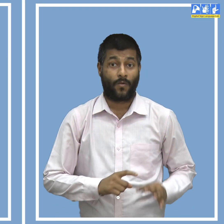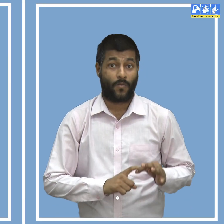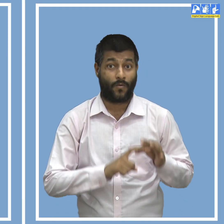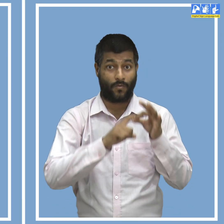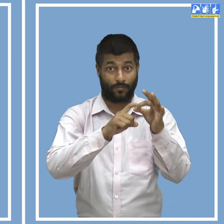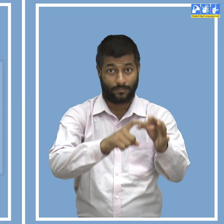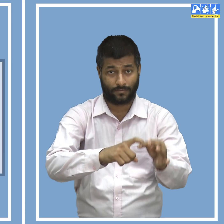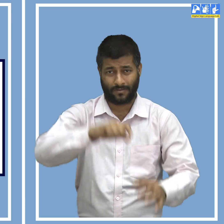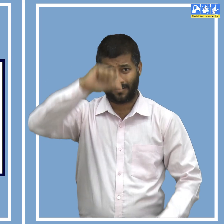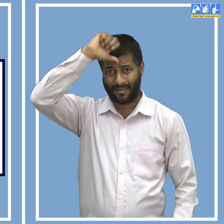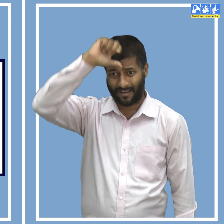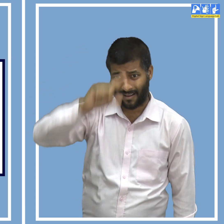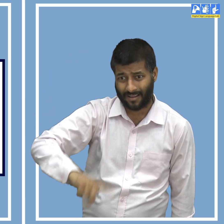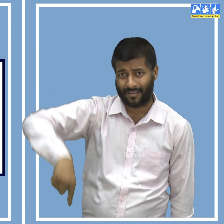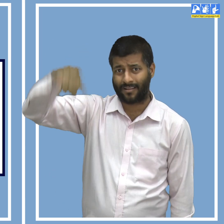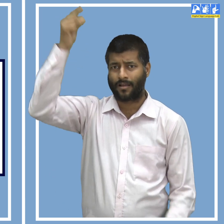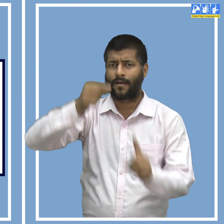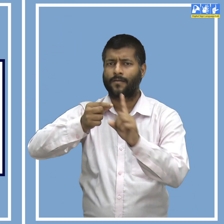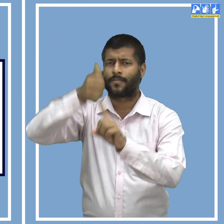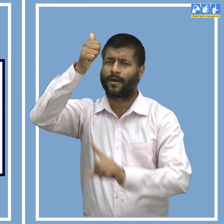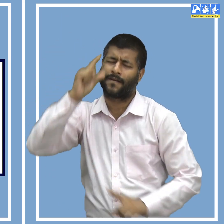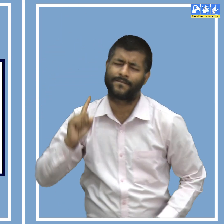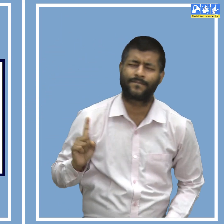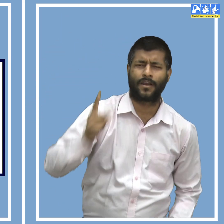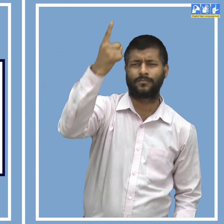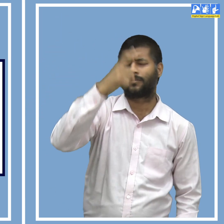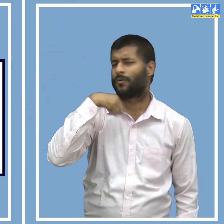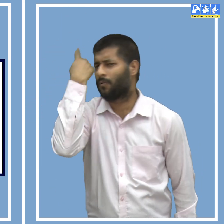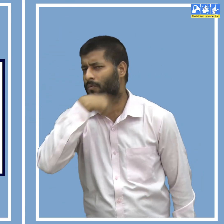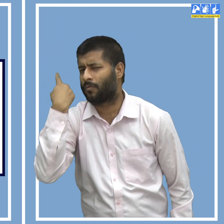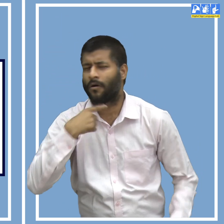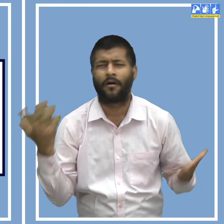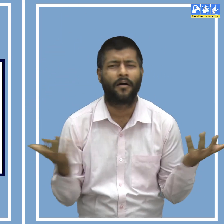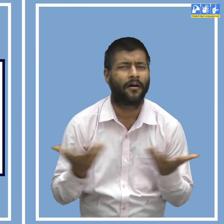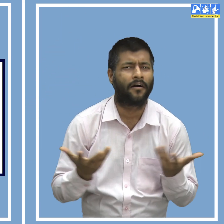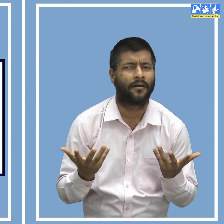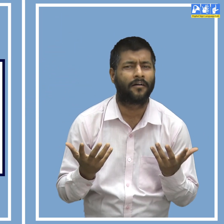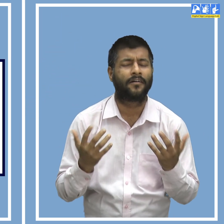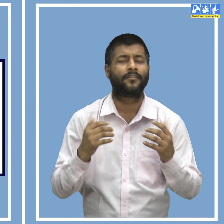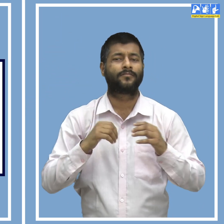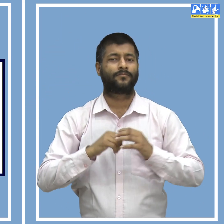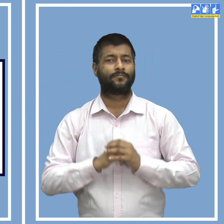Q1. Who was the first President of India?